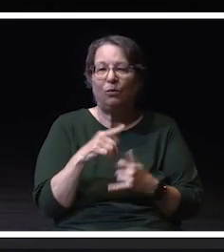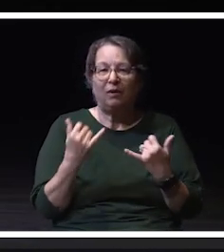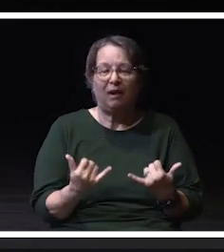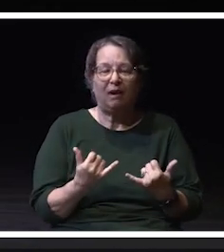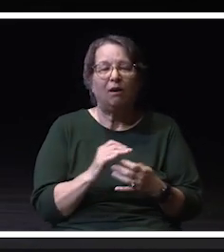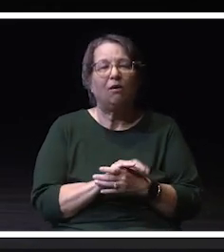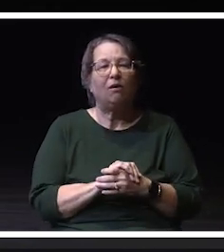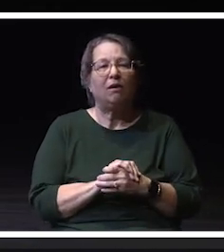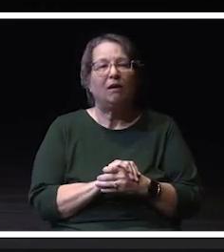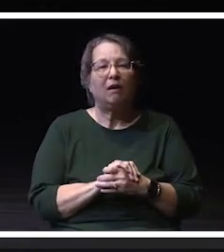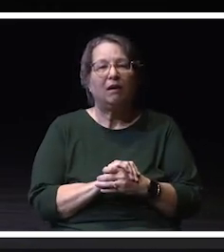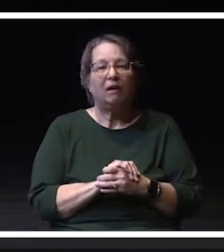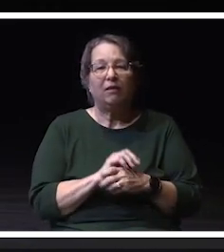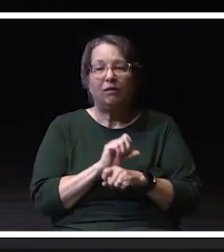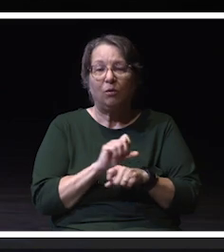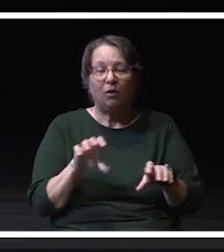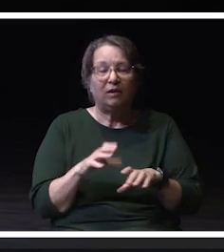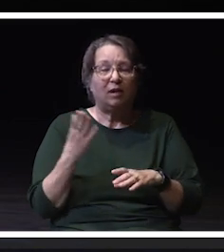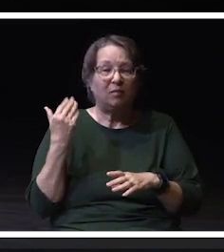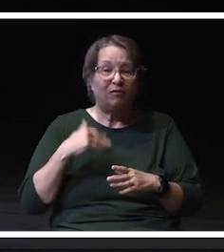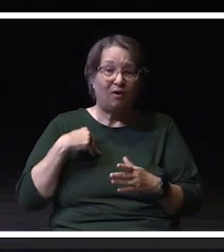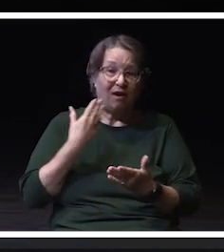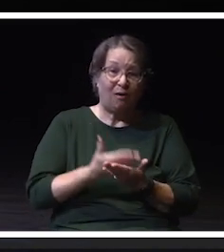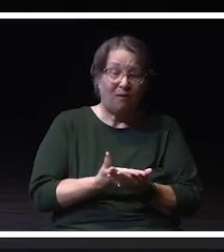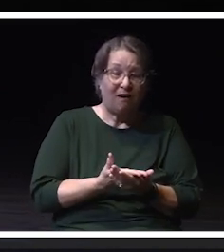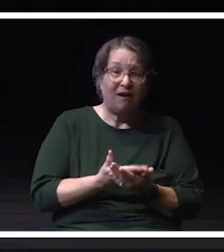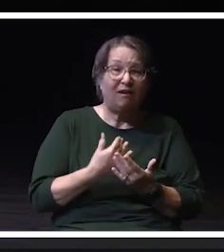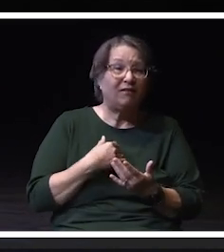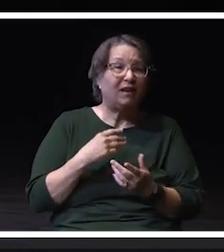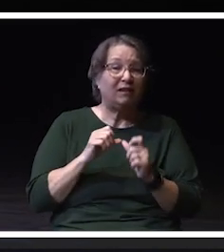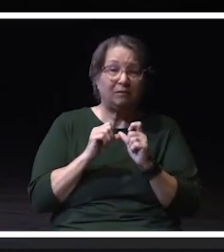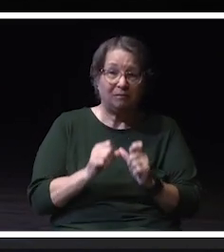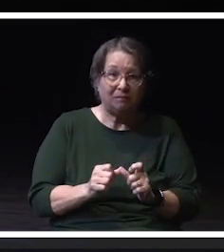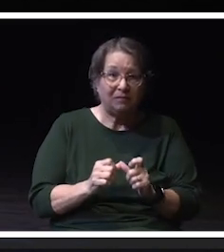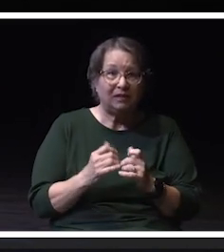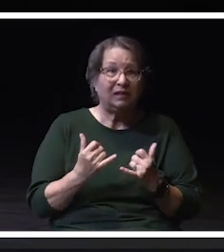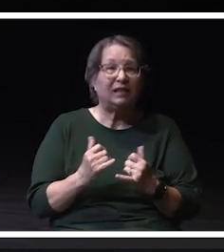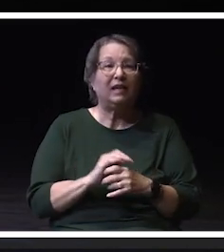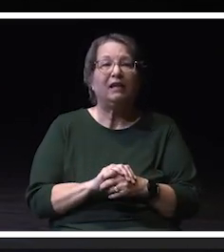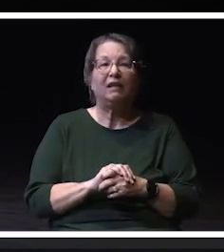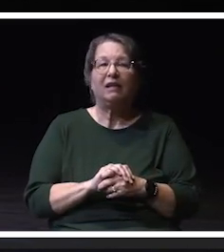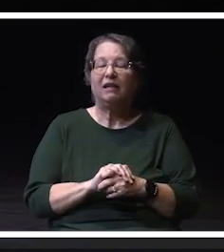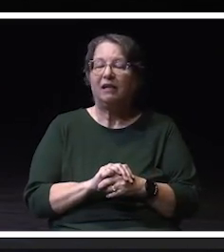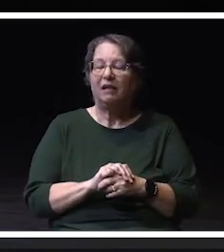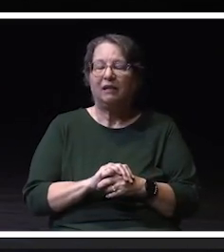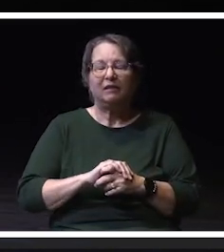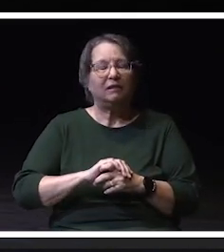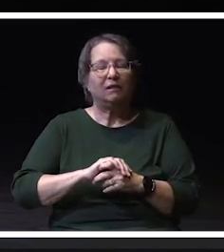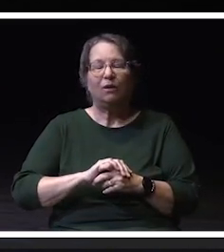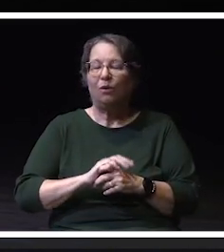before my arrival and today is just incredible.